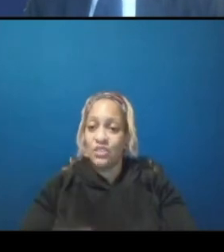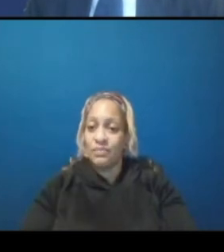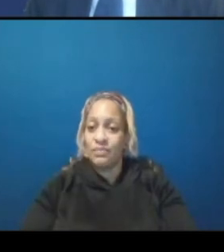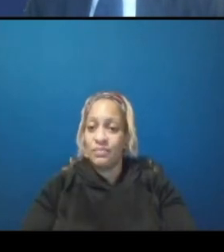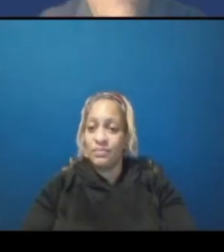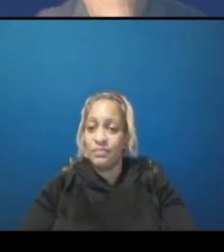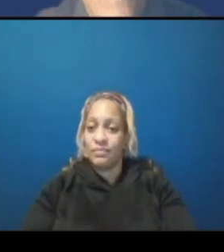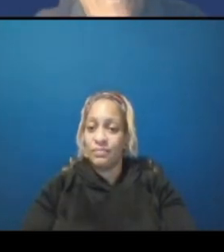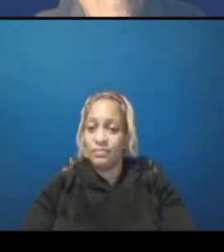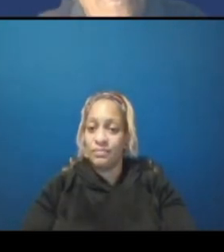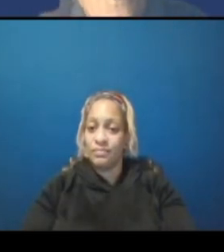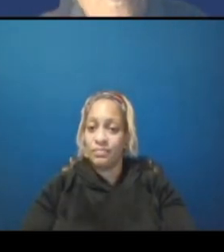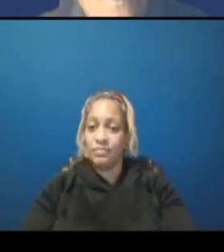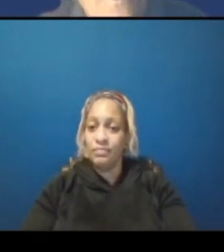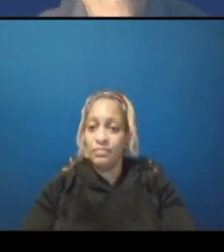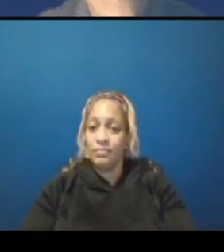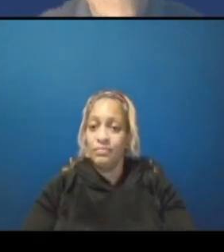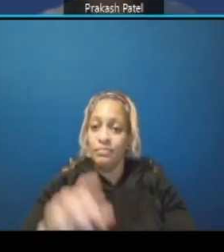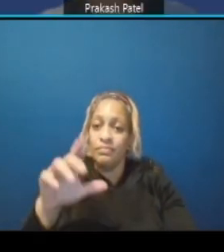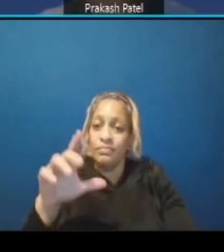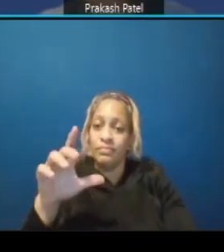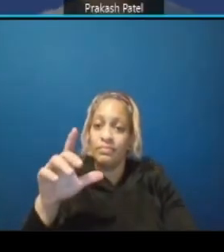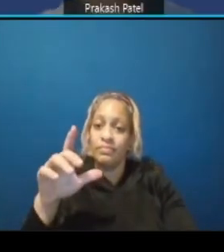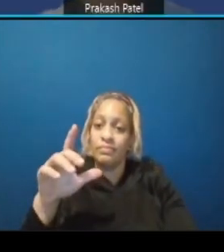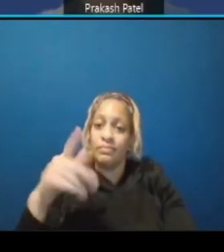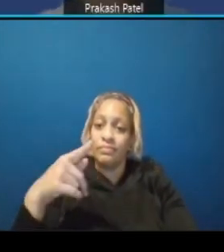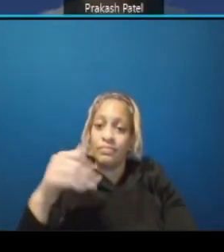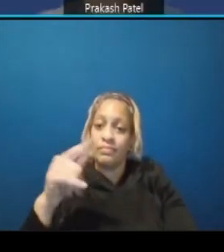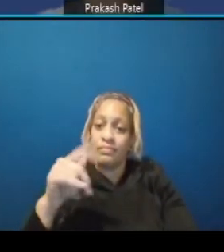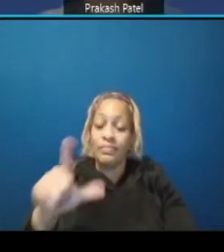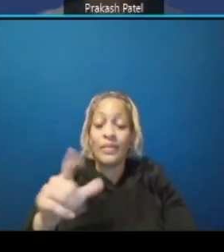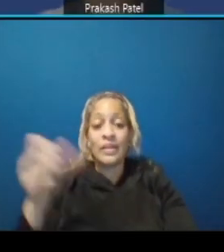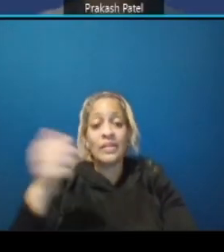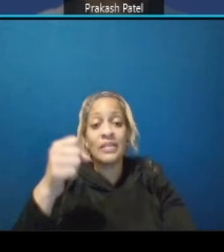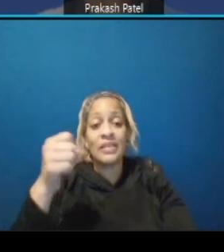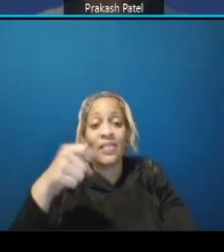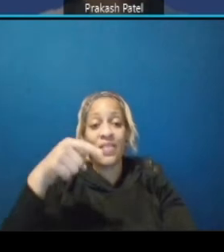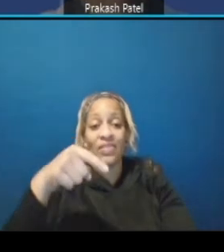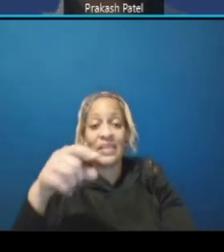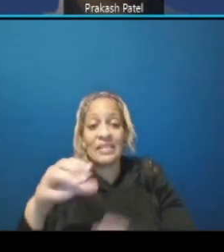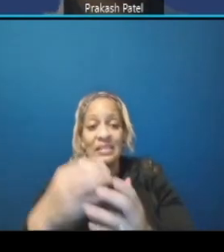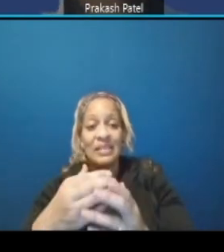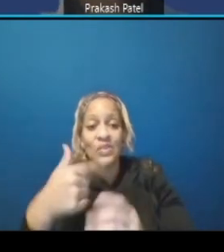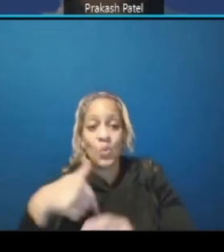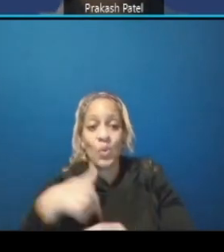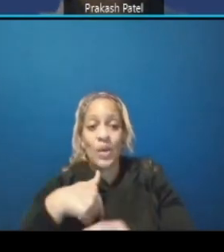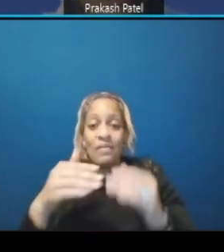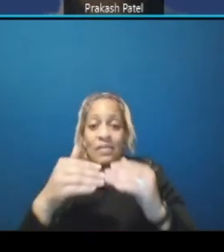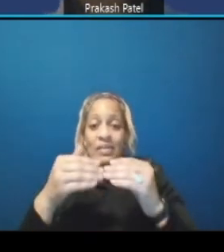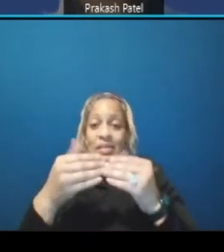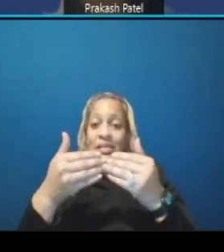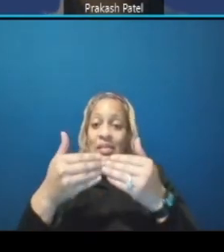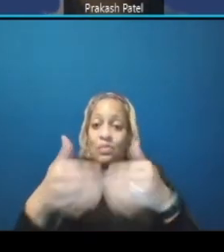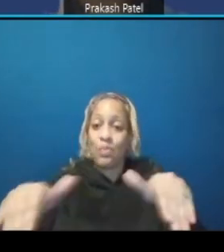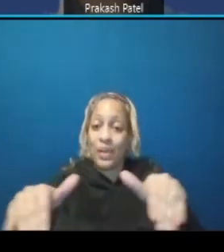yeah so in this in this case we have a split platform because of the space availability